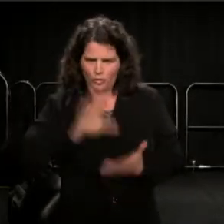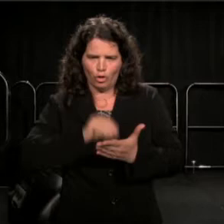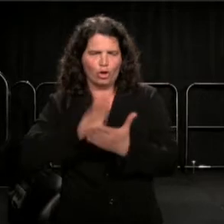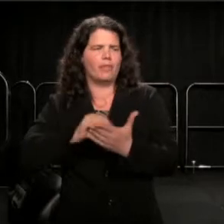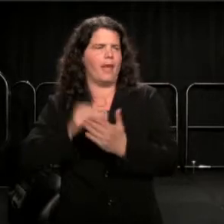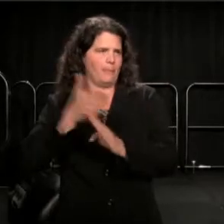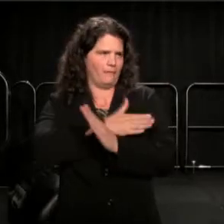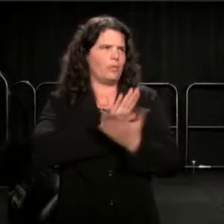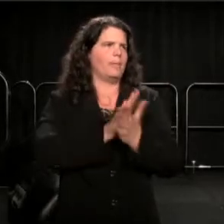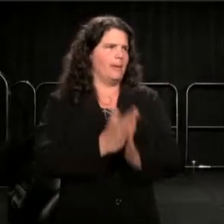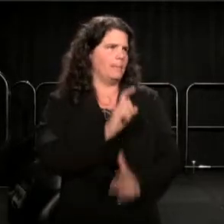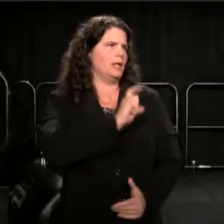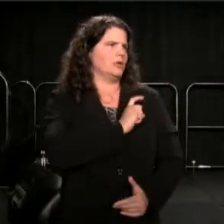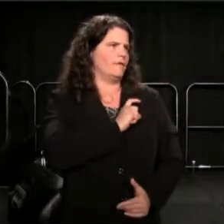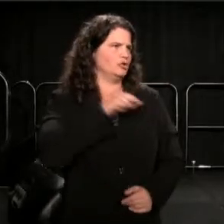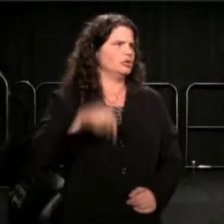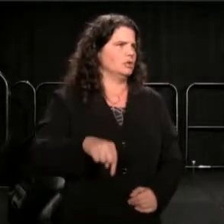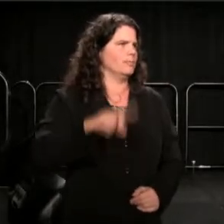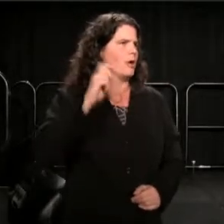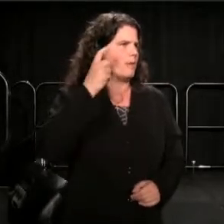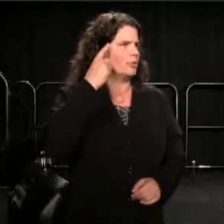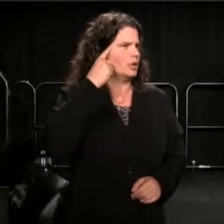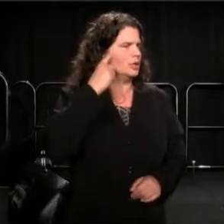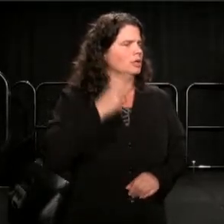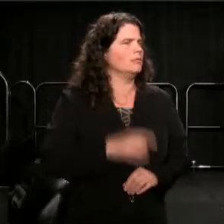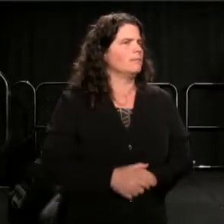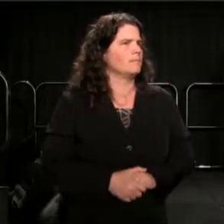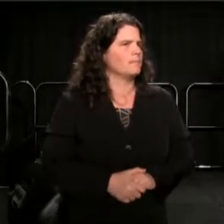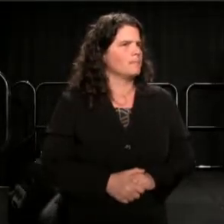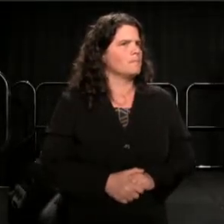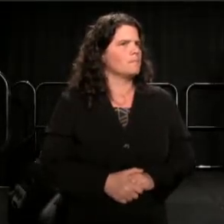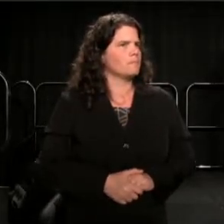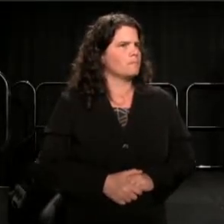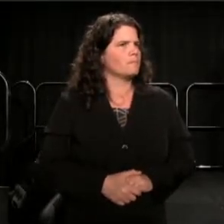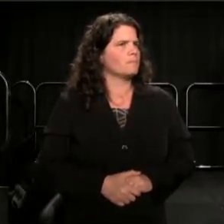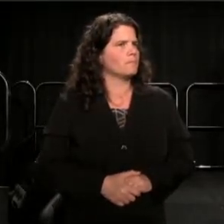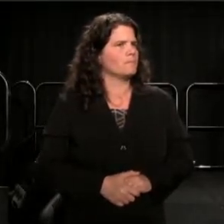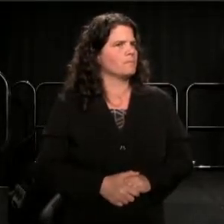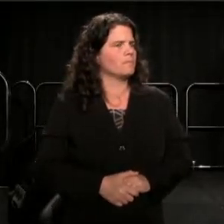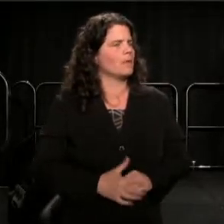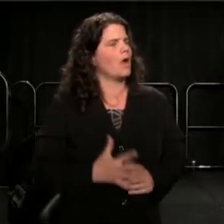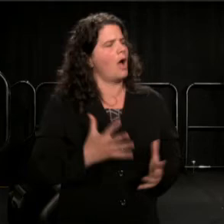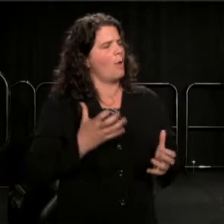He said, "I want you to forgive us."